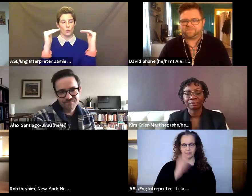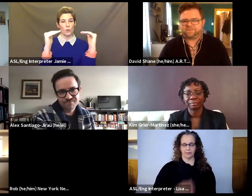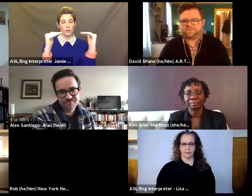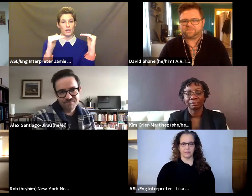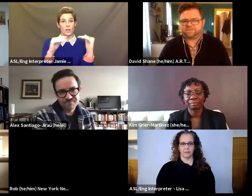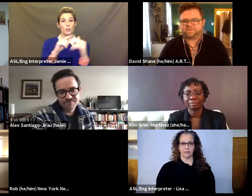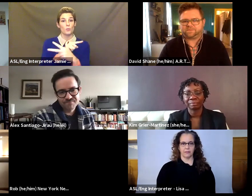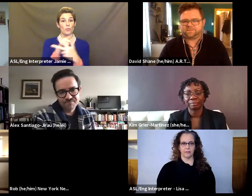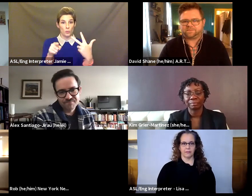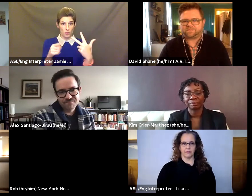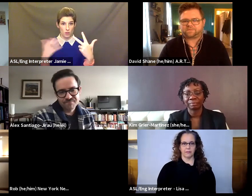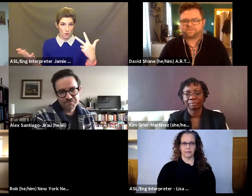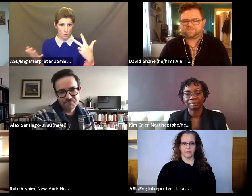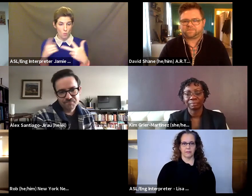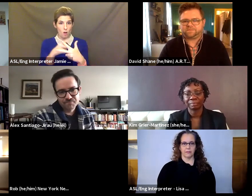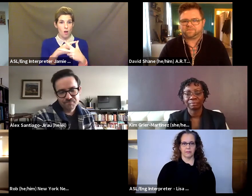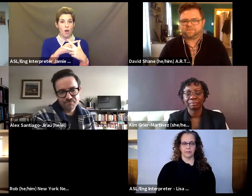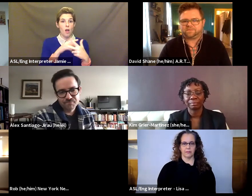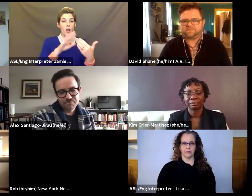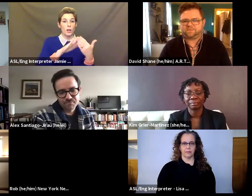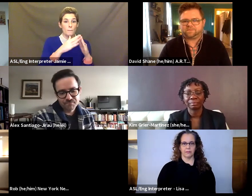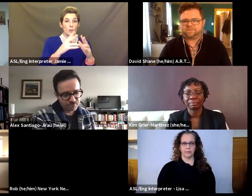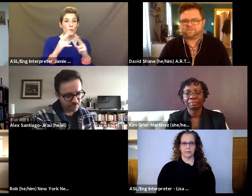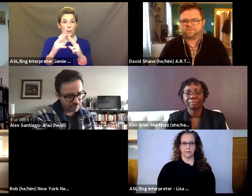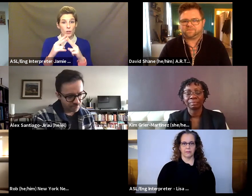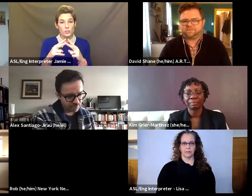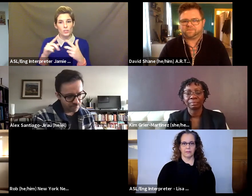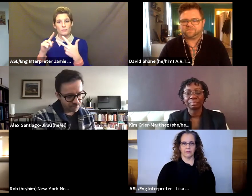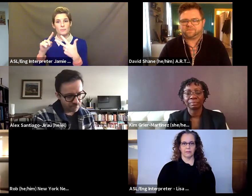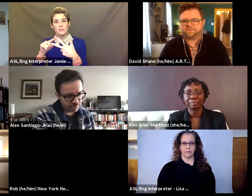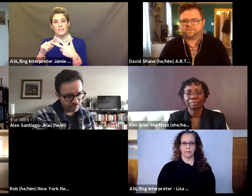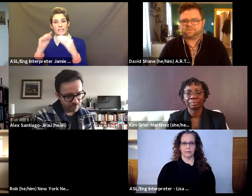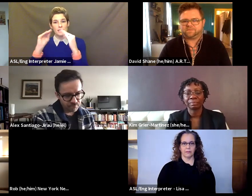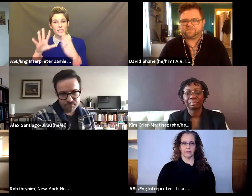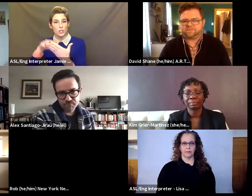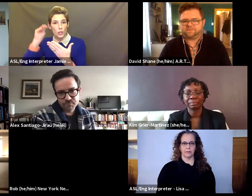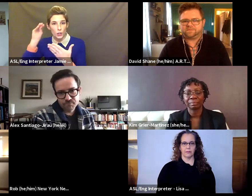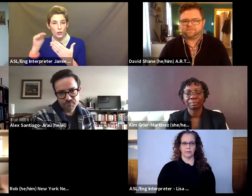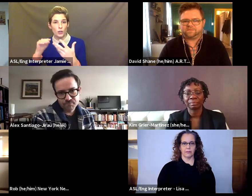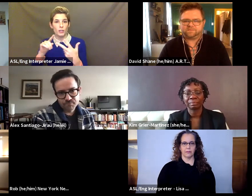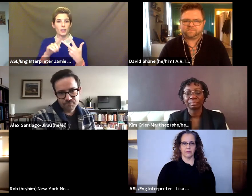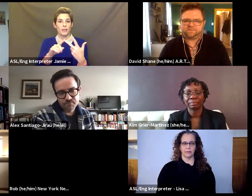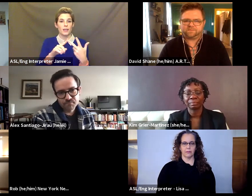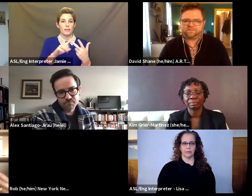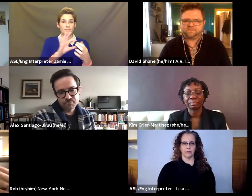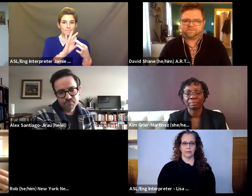programming, community partnerships, and teaching and learning. Roundabout Theatre Company typically produces